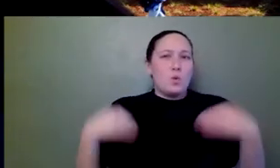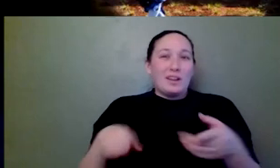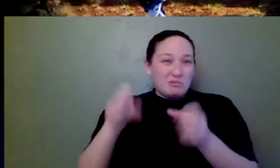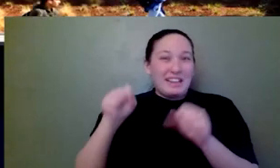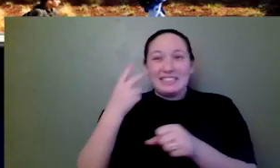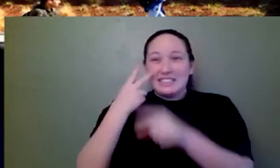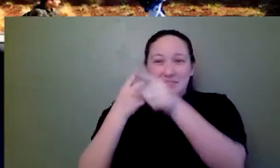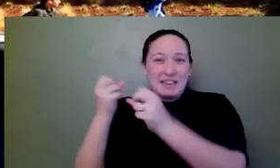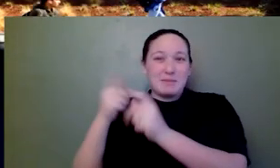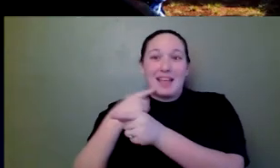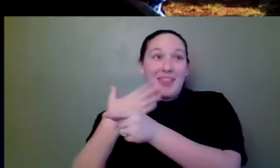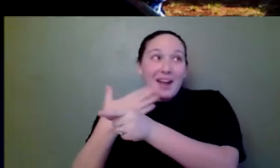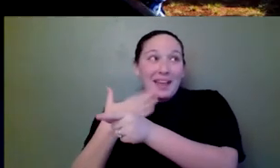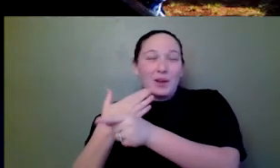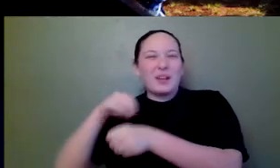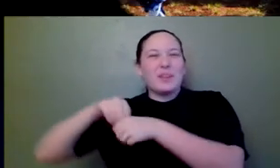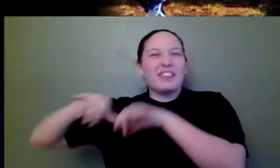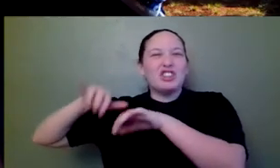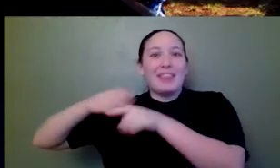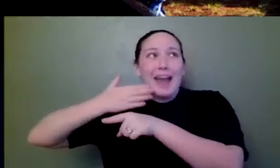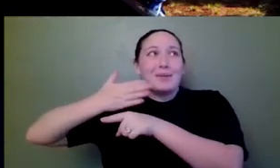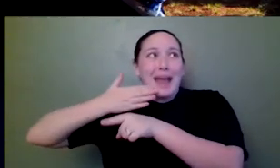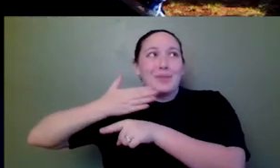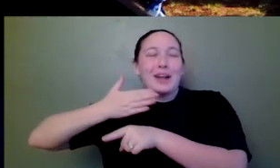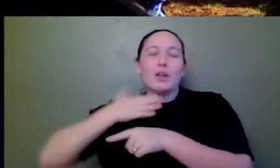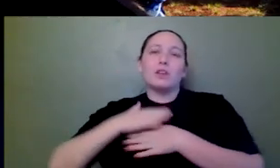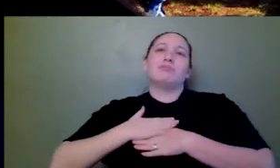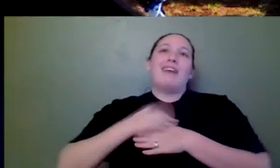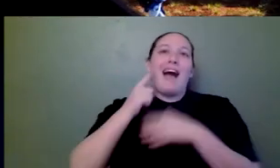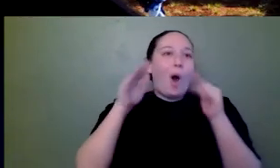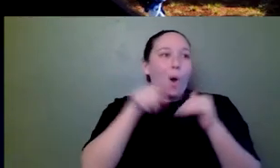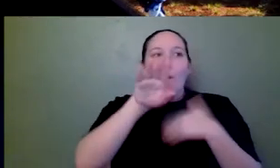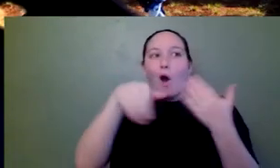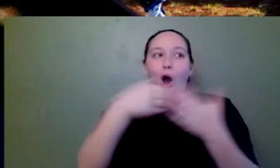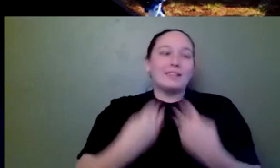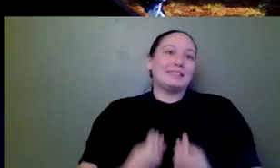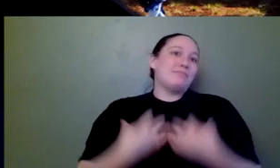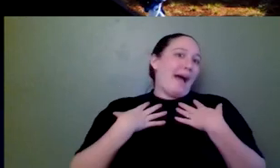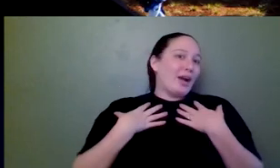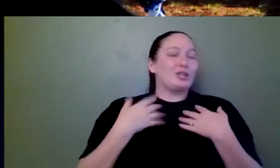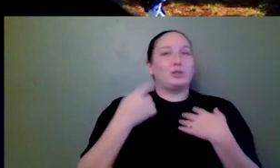thank you so much. Hopefully that inspired all of you guys to think about game designing as a career.